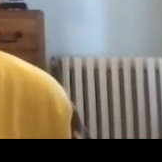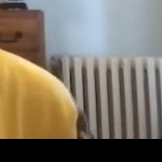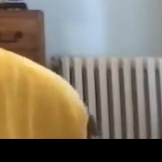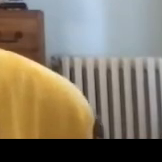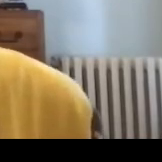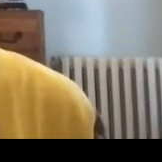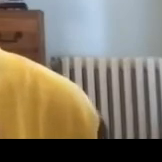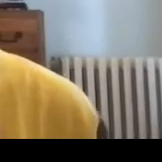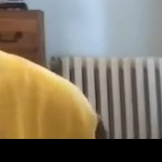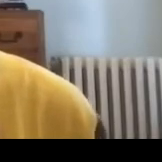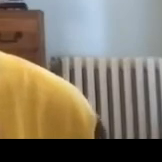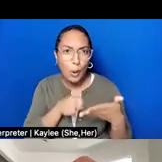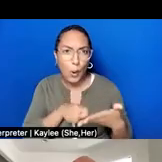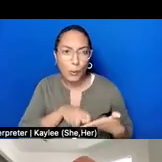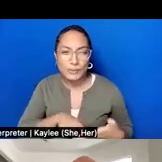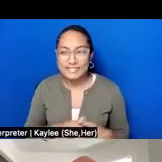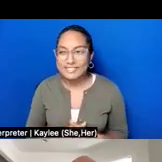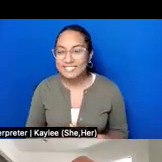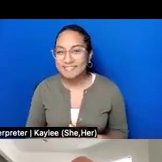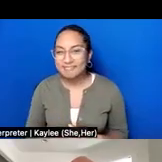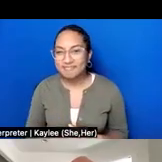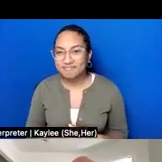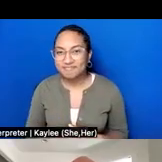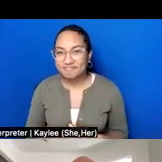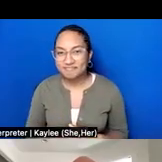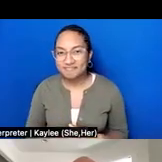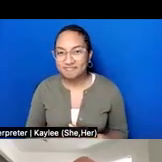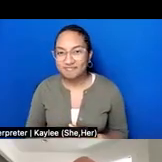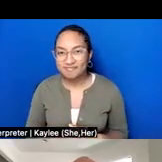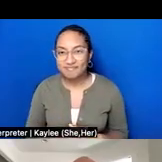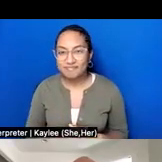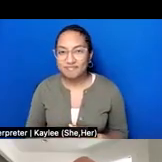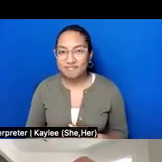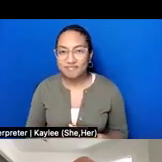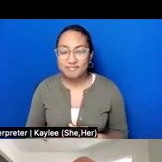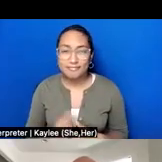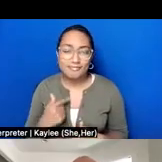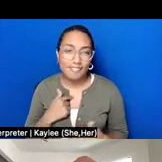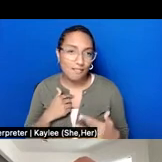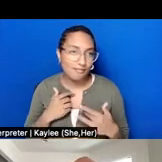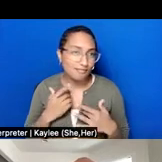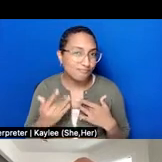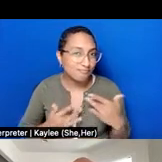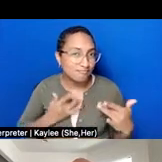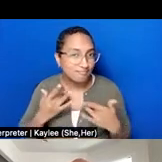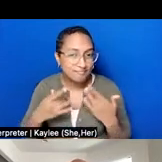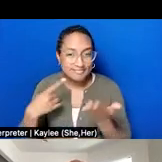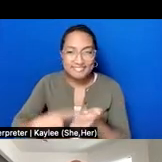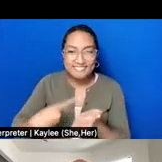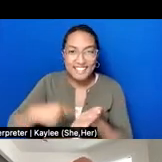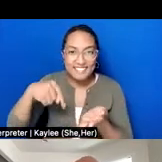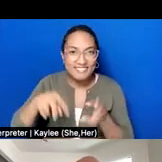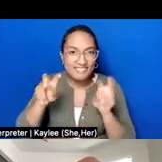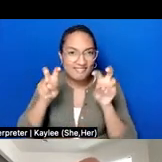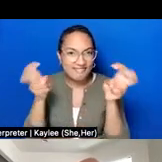share my screen. I'm really excited to talk about this topic because oral histories have